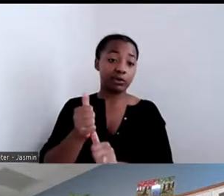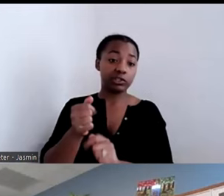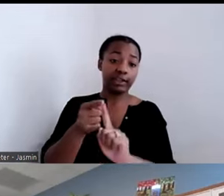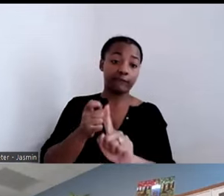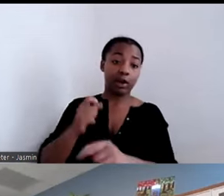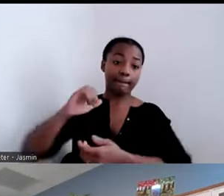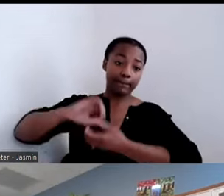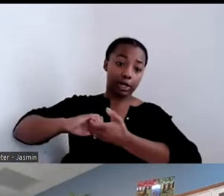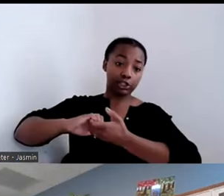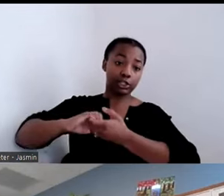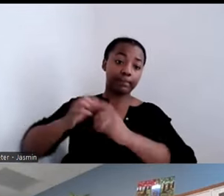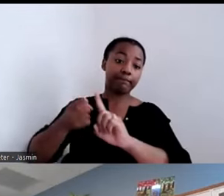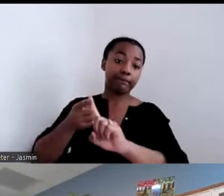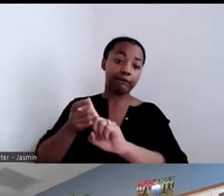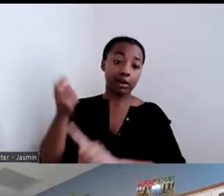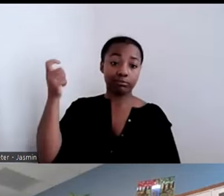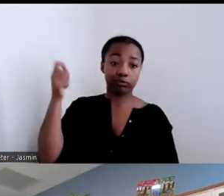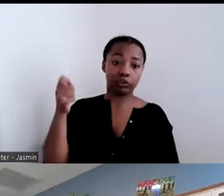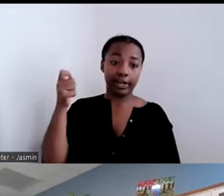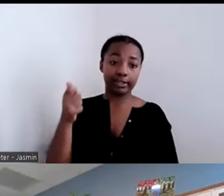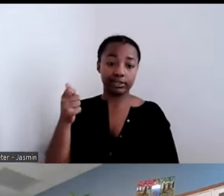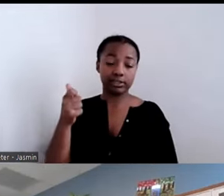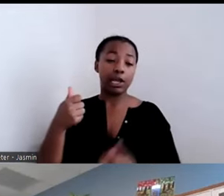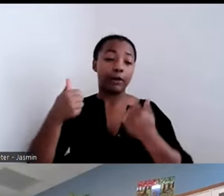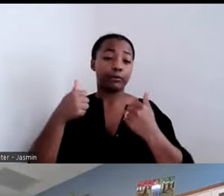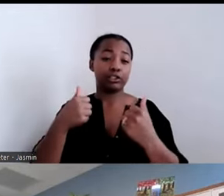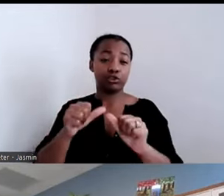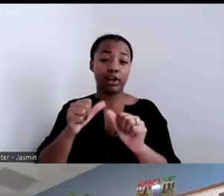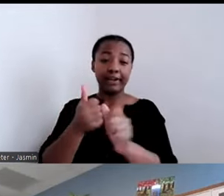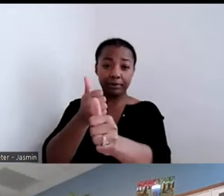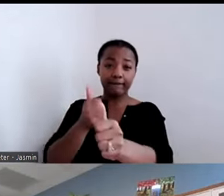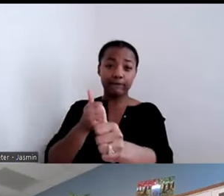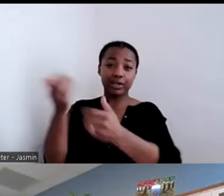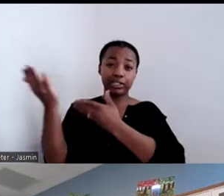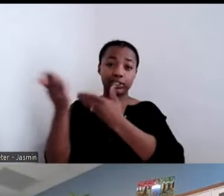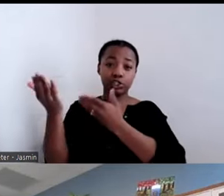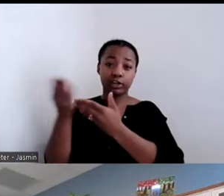We're trying to avoid a fee-for-service reimbursement, because that